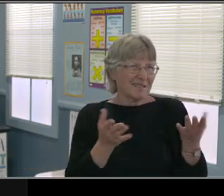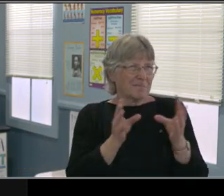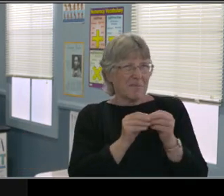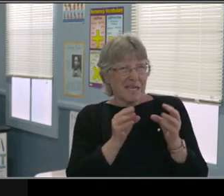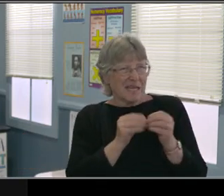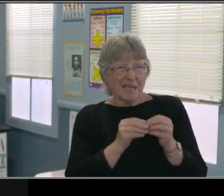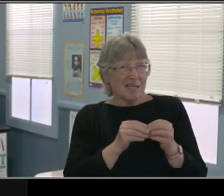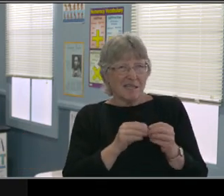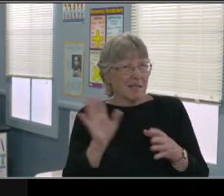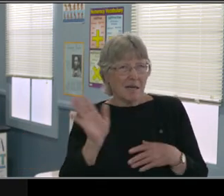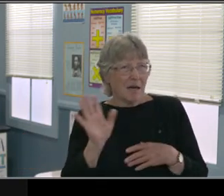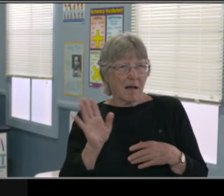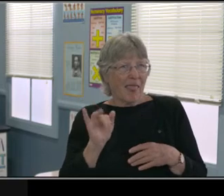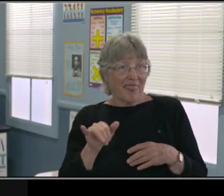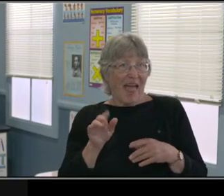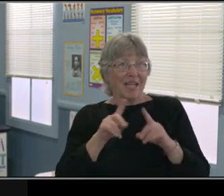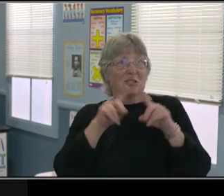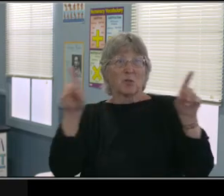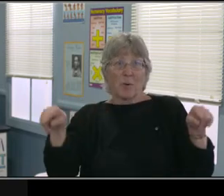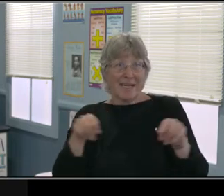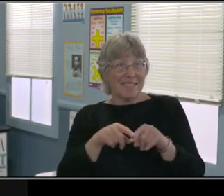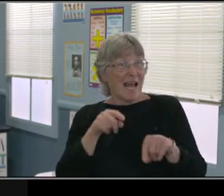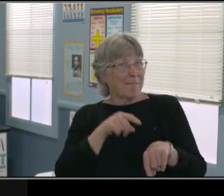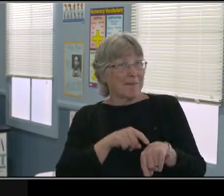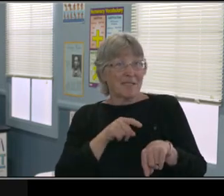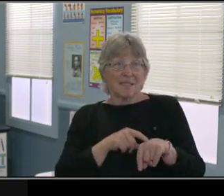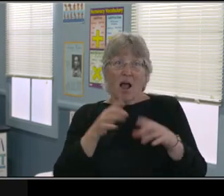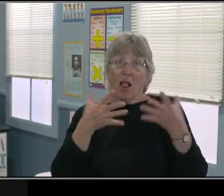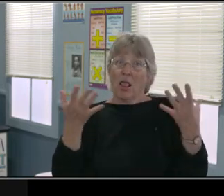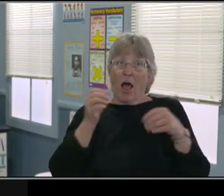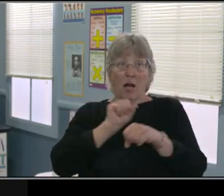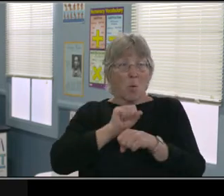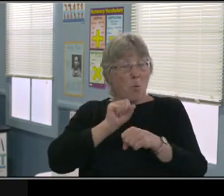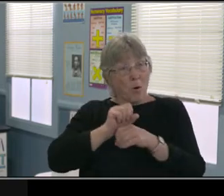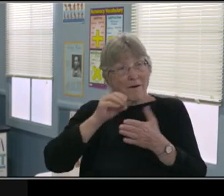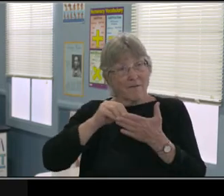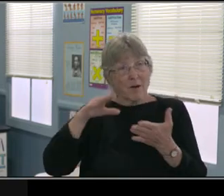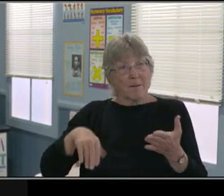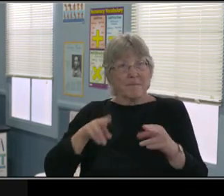It's understanding the distance learning plan. And it's by our great support team